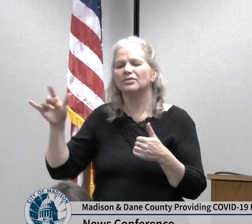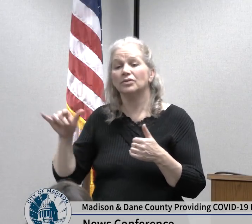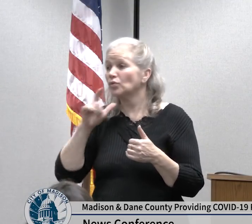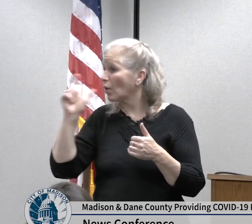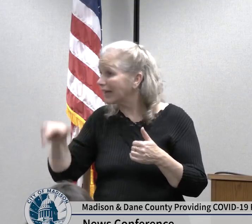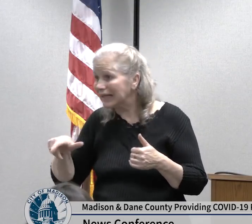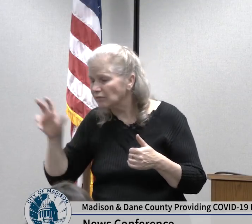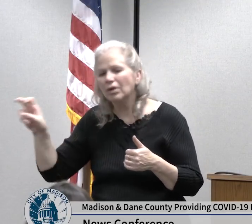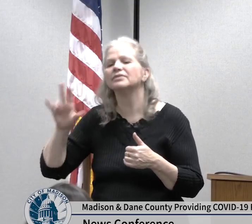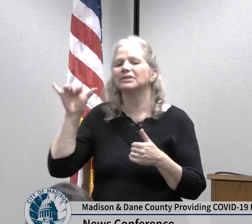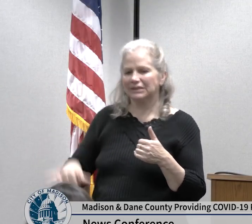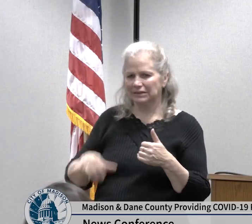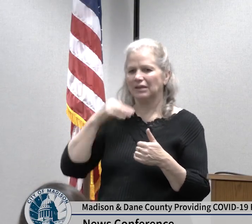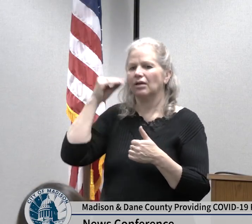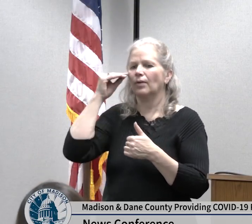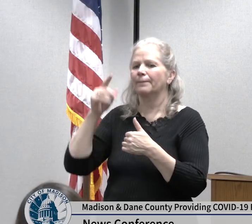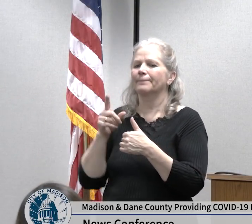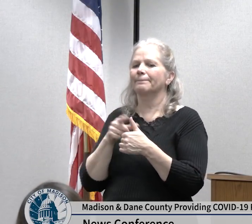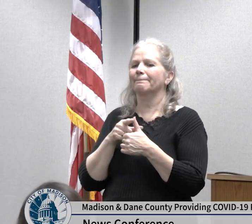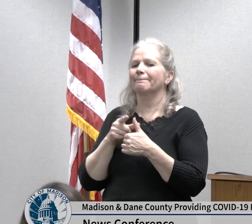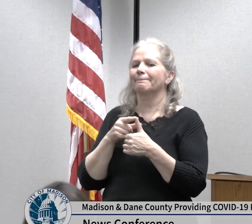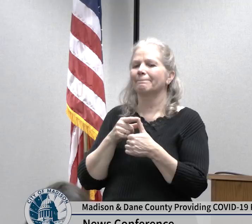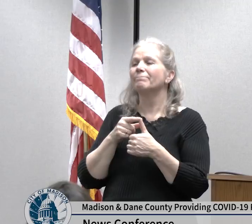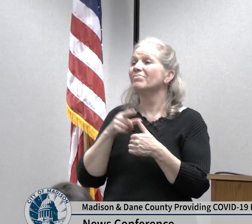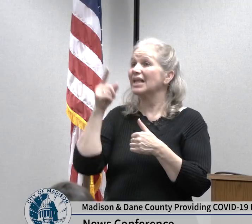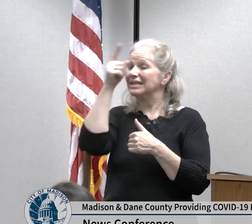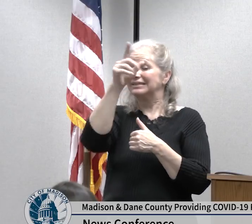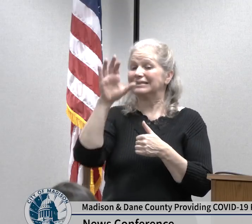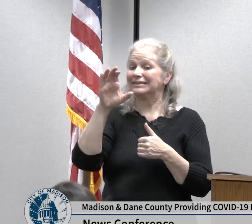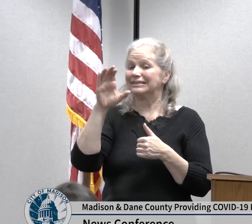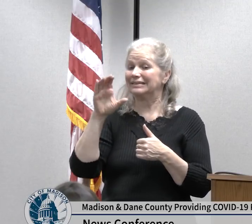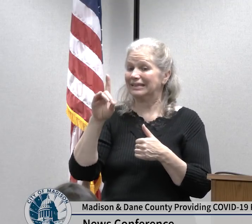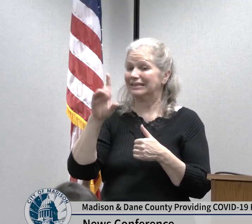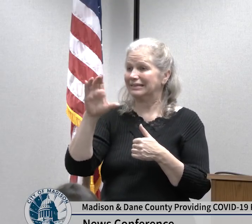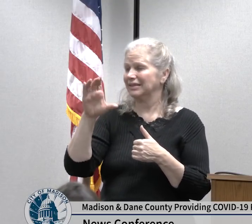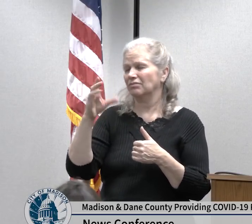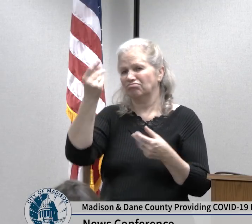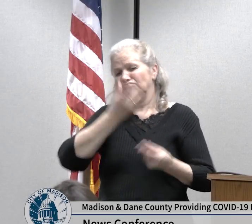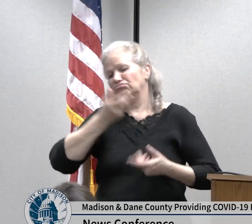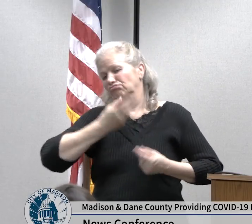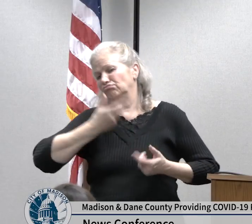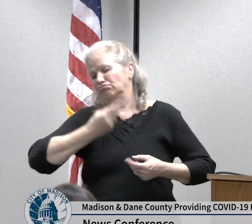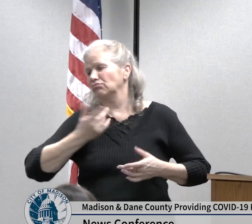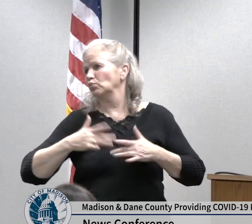updates this information daily if travel is essential Public Health recommends a